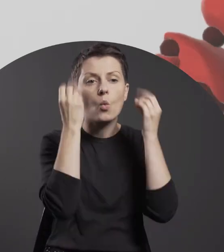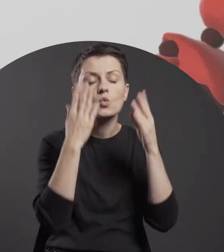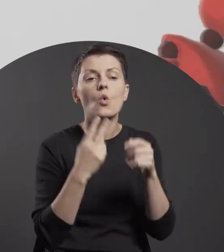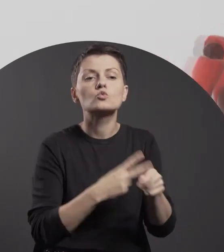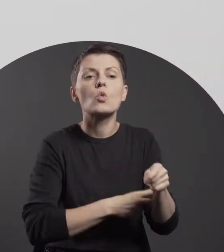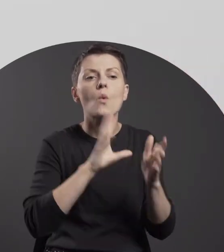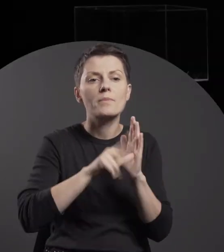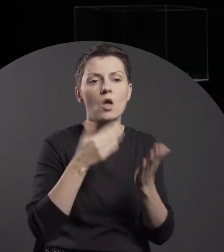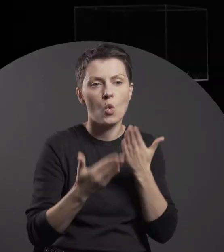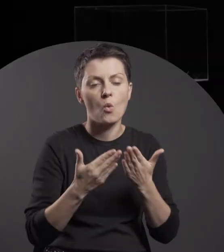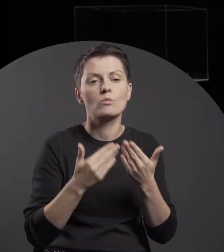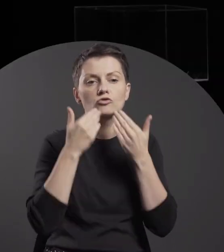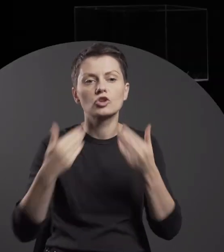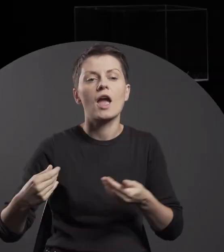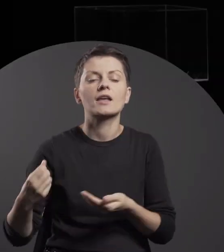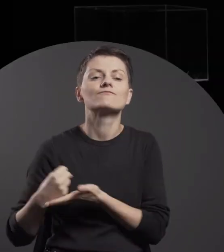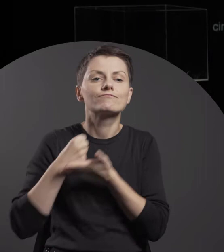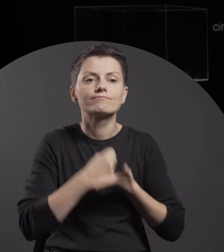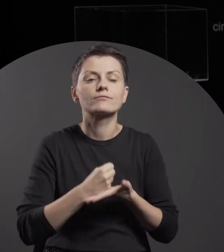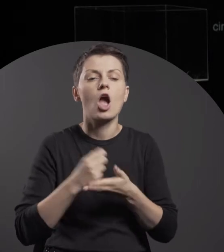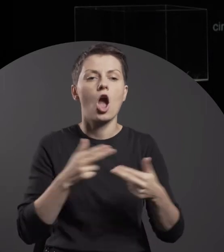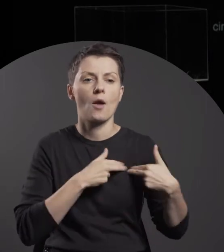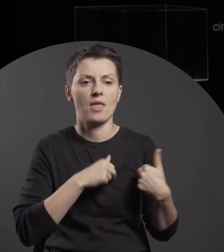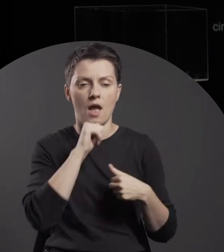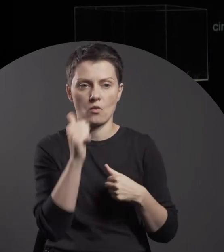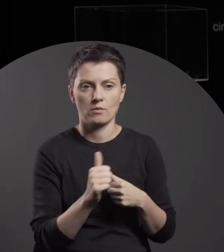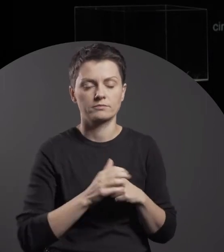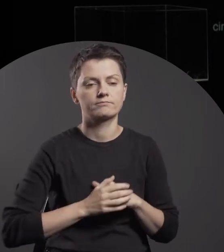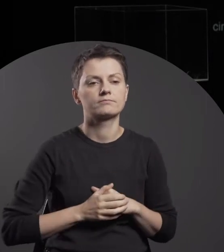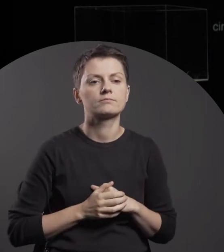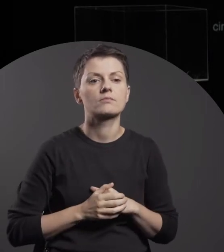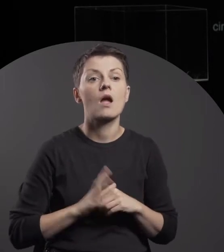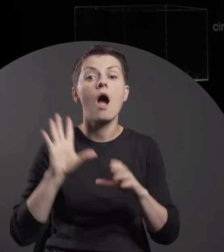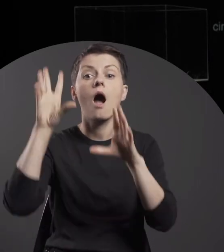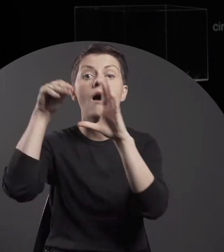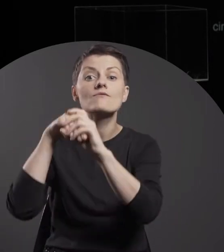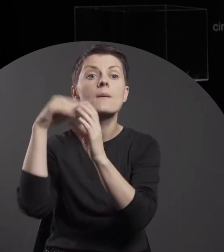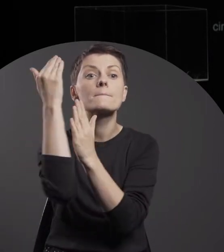Agata Sztorc serves as Artistic Director of European Days of Artistic Creativity.